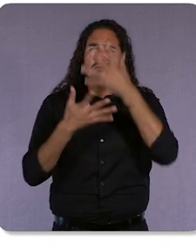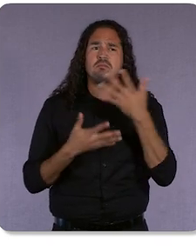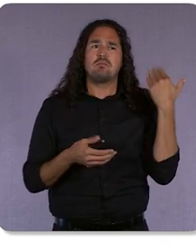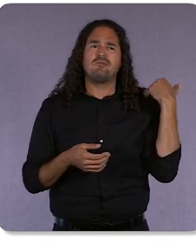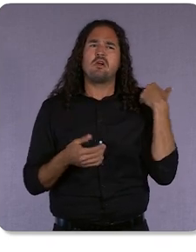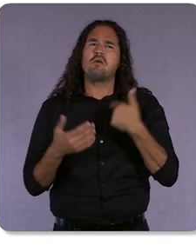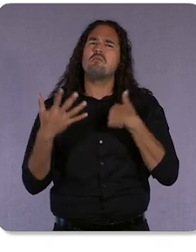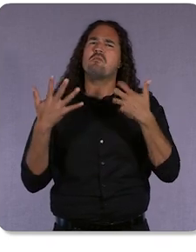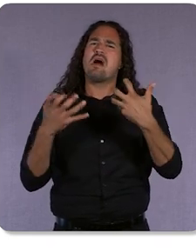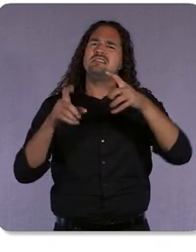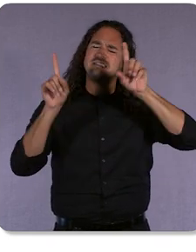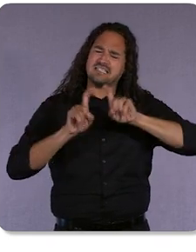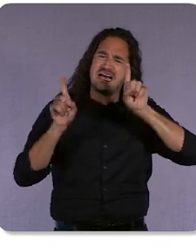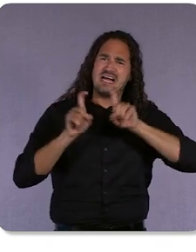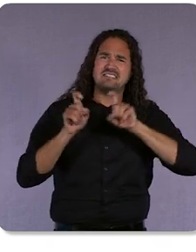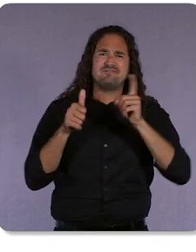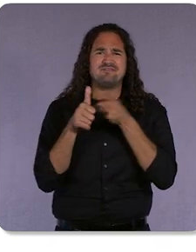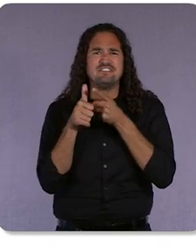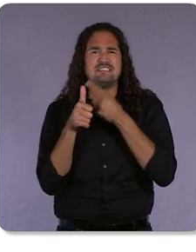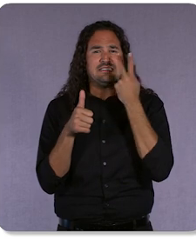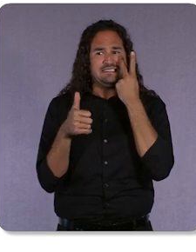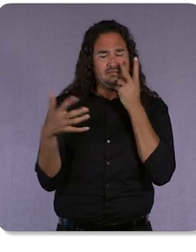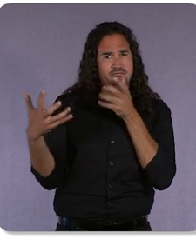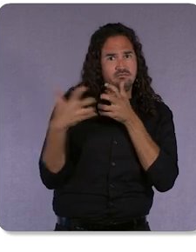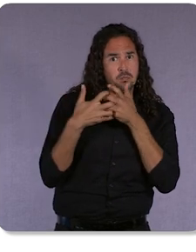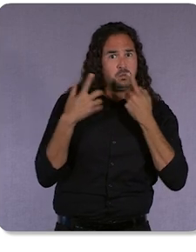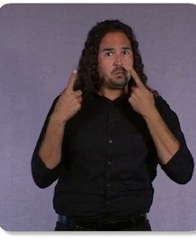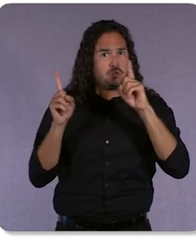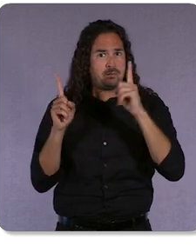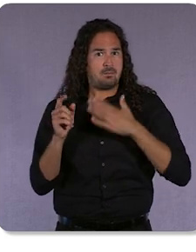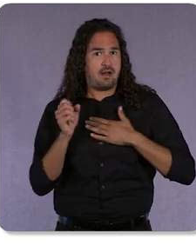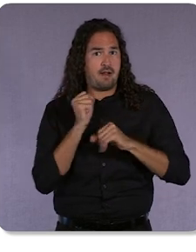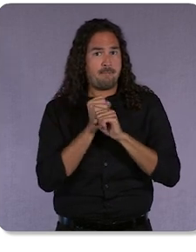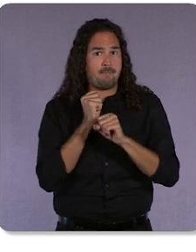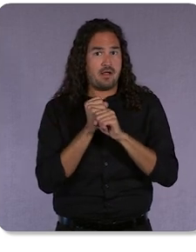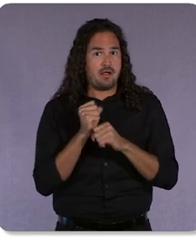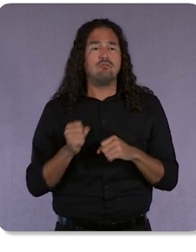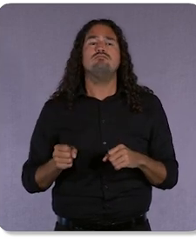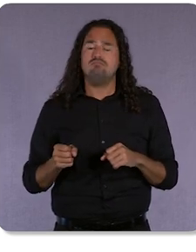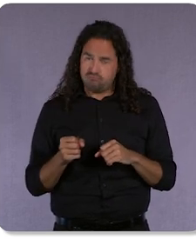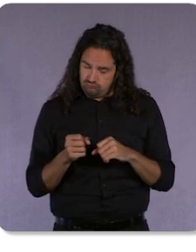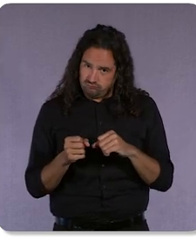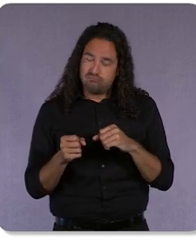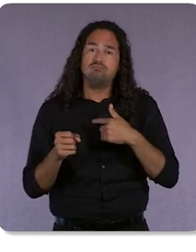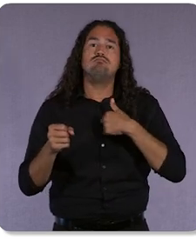and make sure it works for your campaigns.” We’ve heard you and this is why we’ve introduced